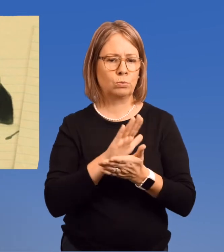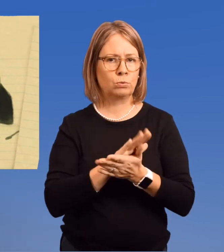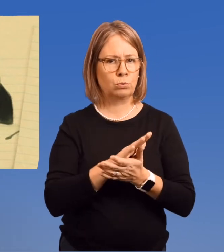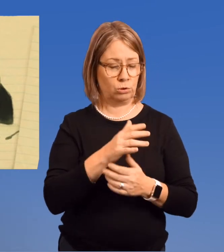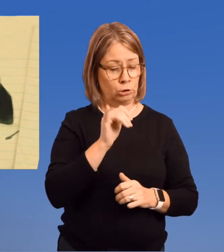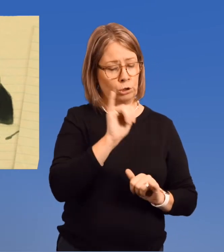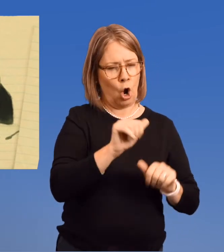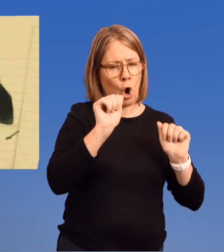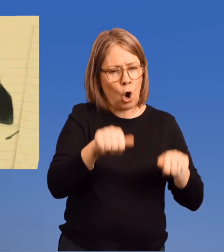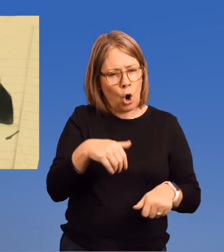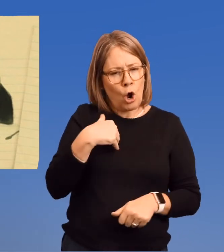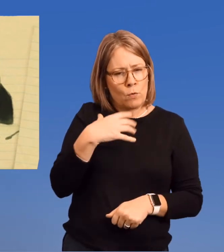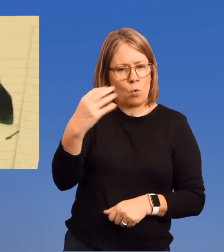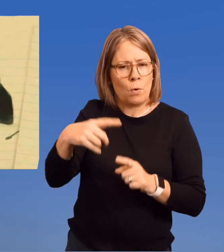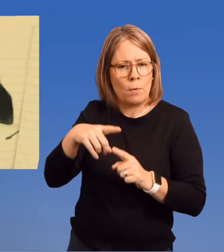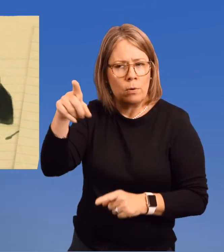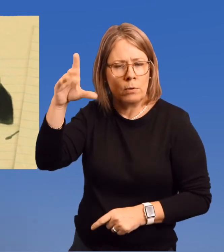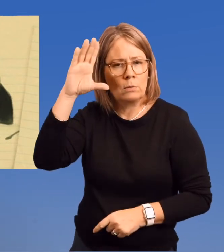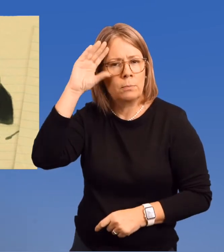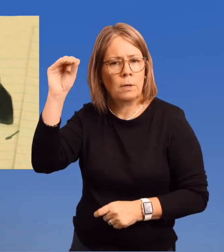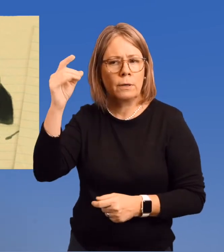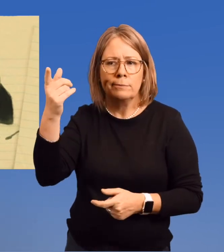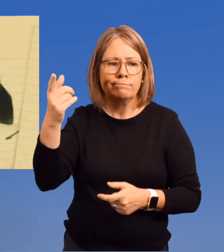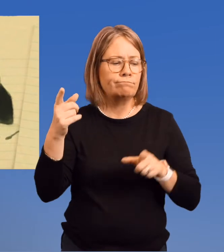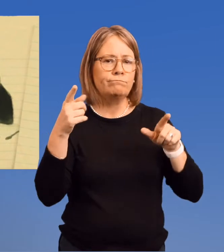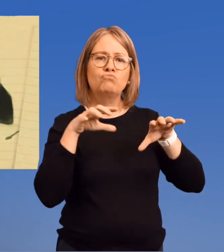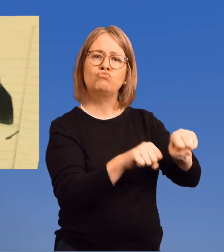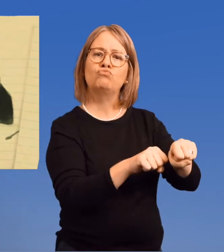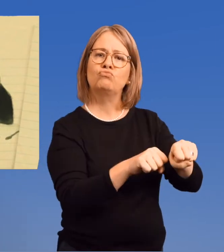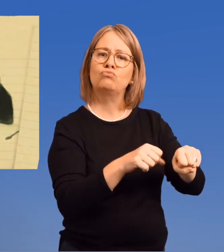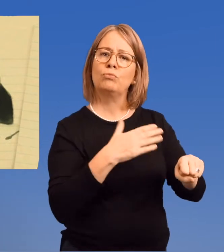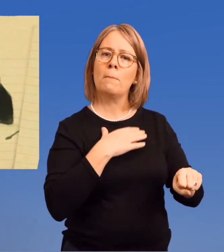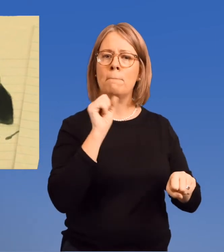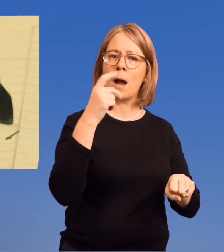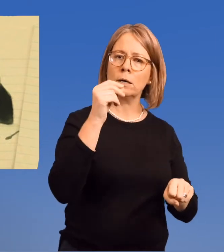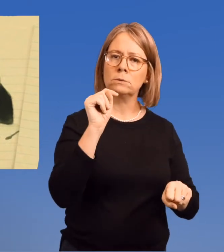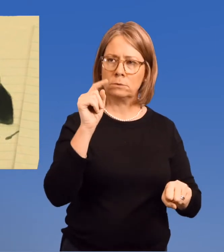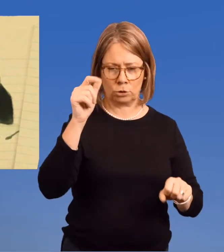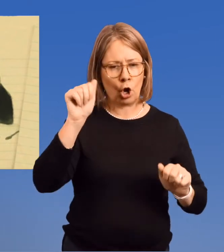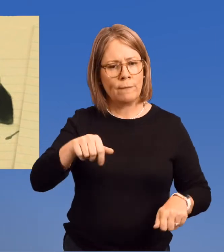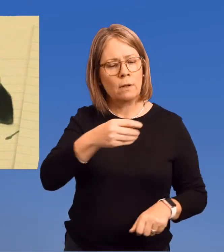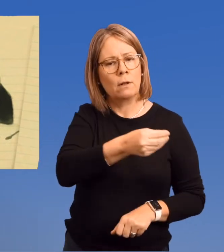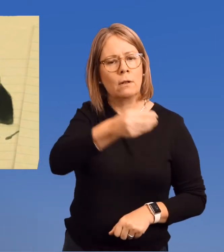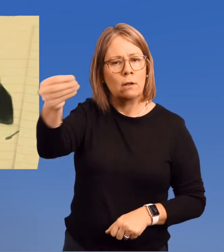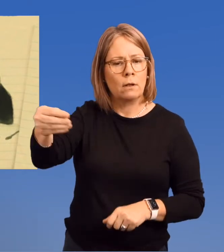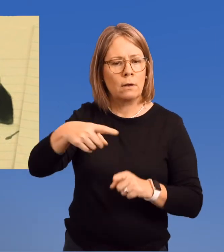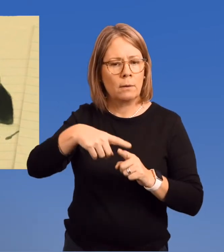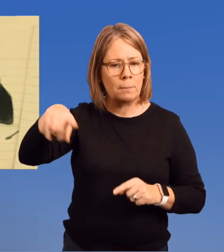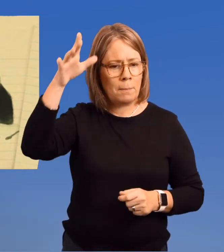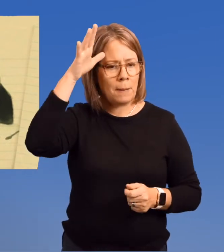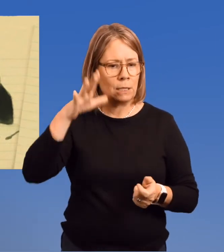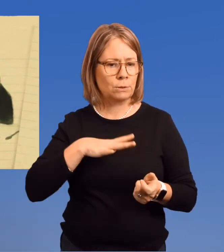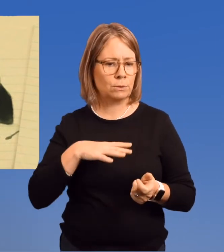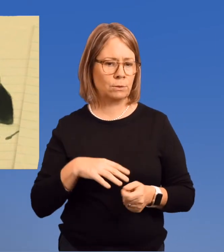in this law school that could have gone to a man.